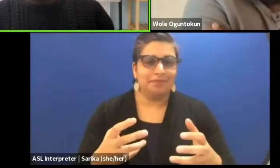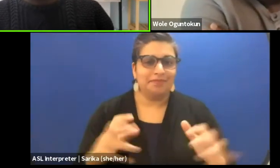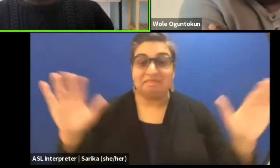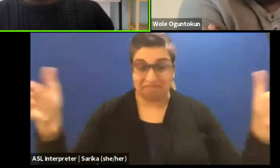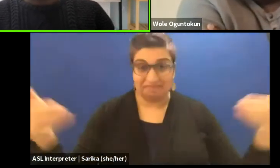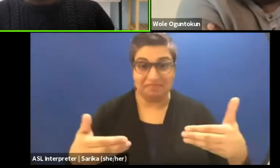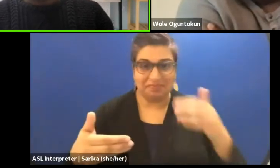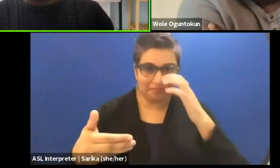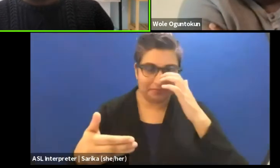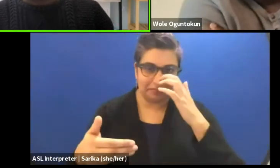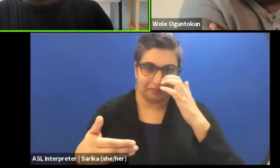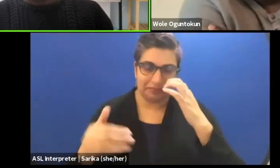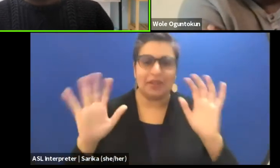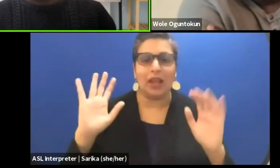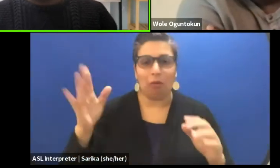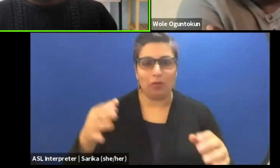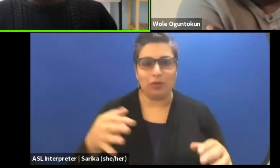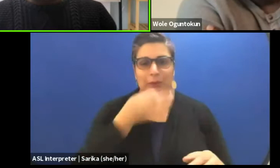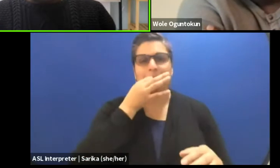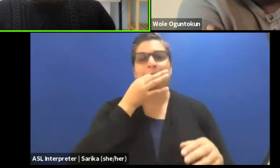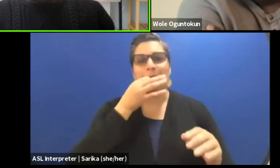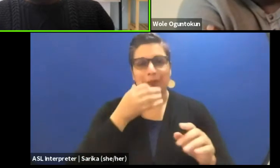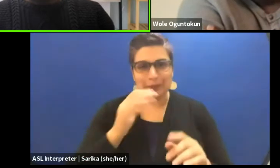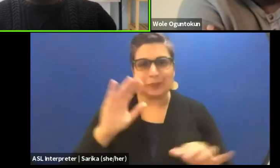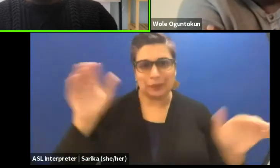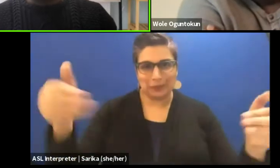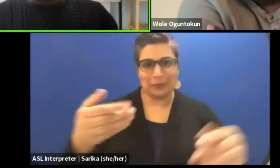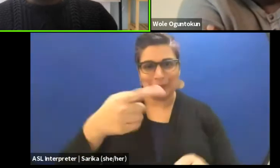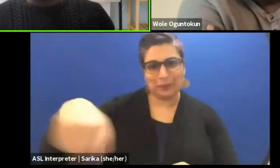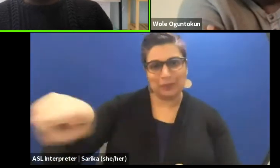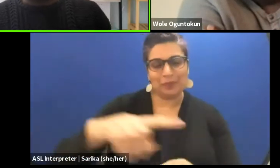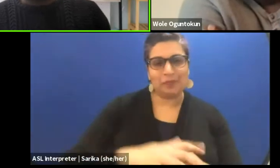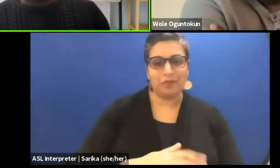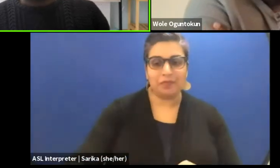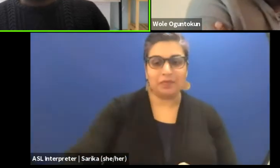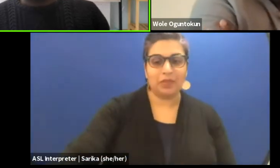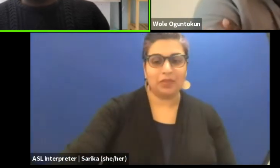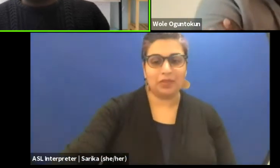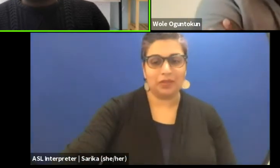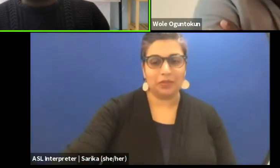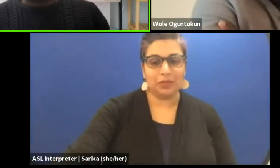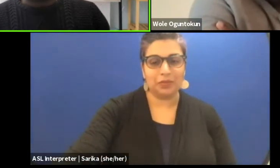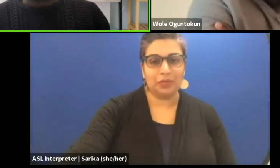and I'm gonna be introducing them shortly. But I'd like to first of all say